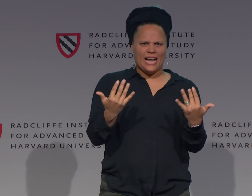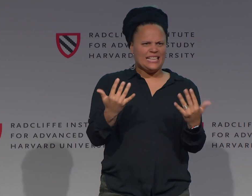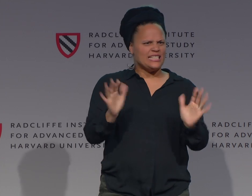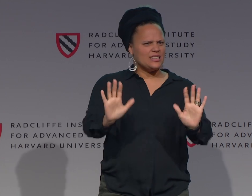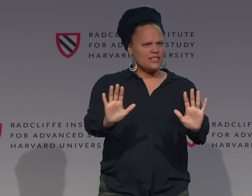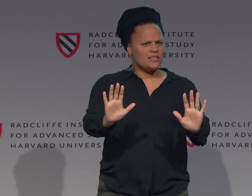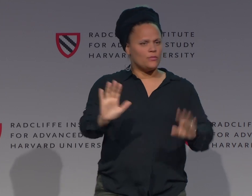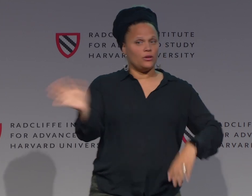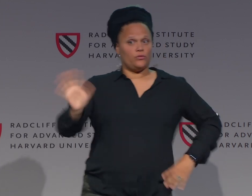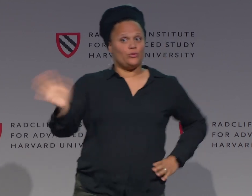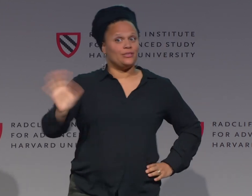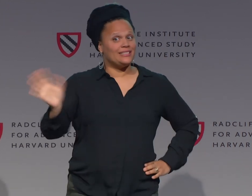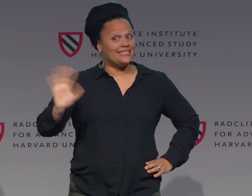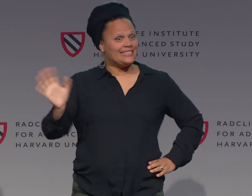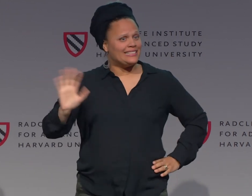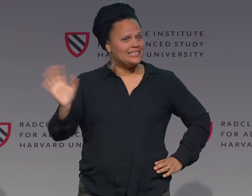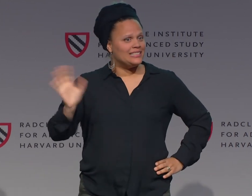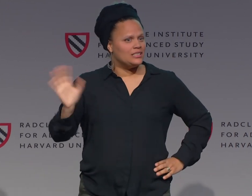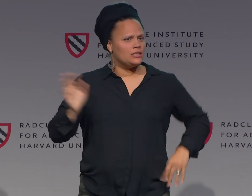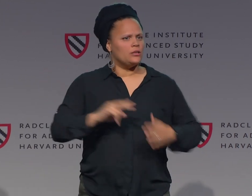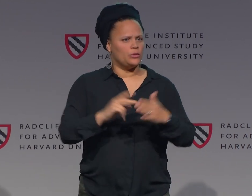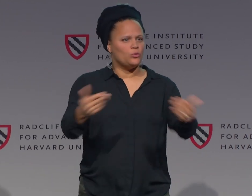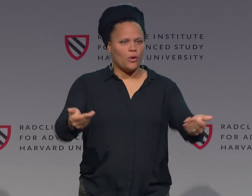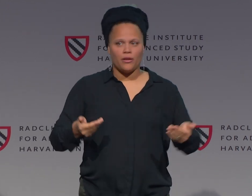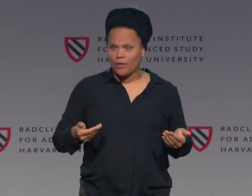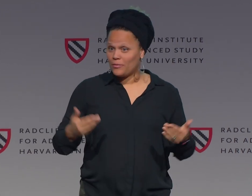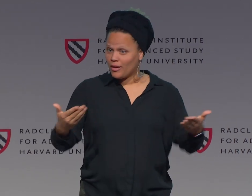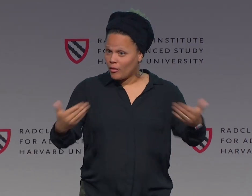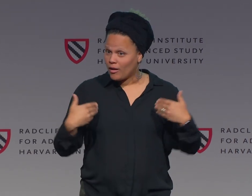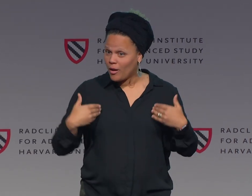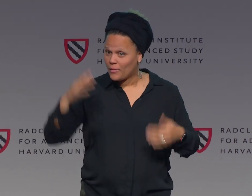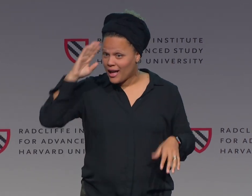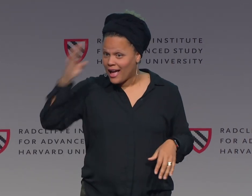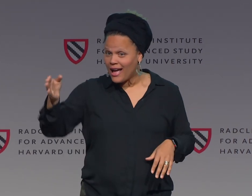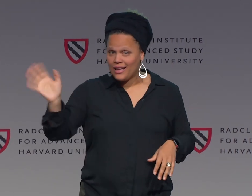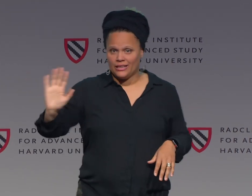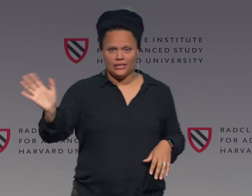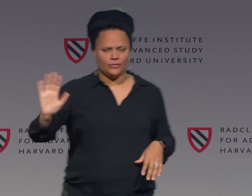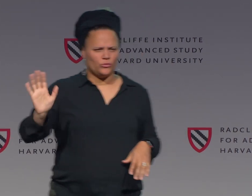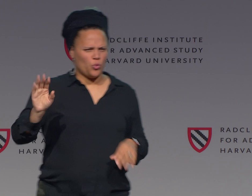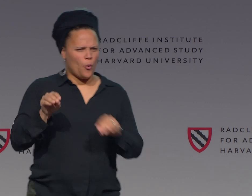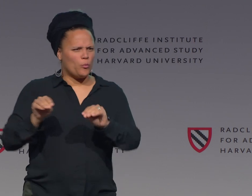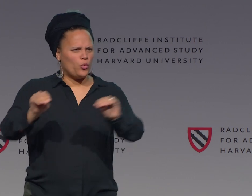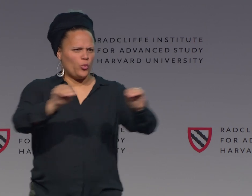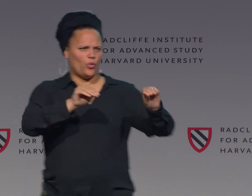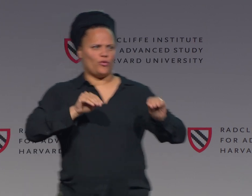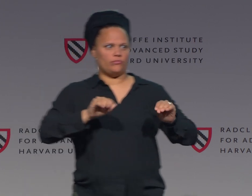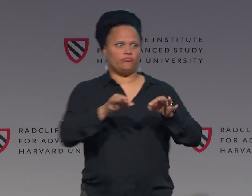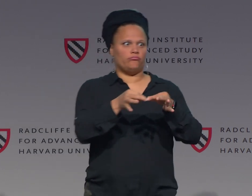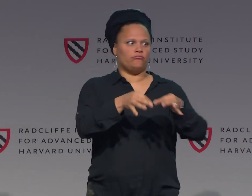Or, whoa. Hold on. Or you can be welcoming someone.